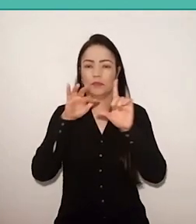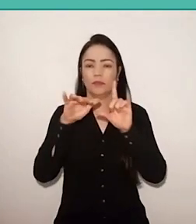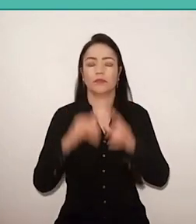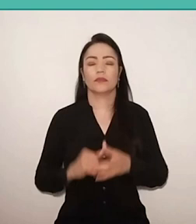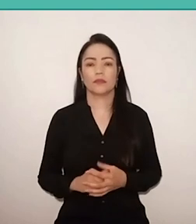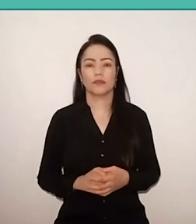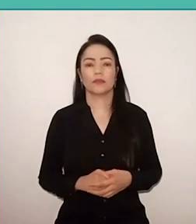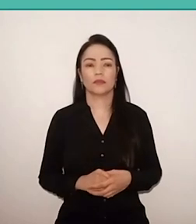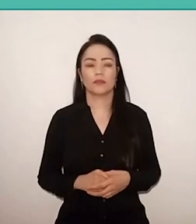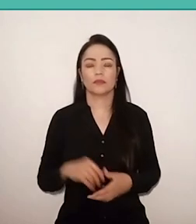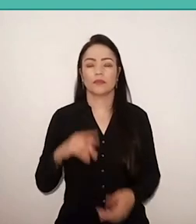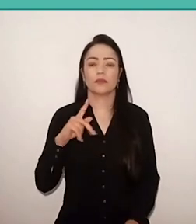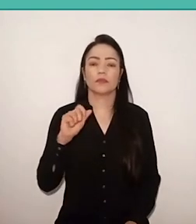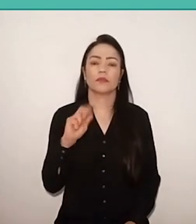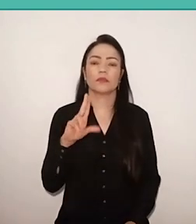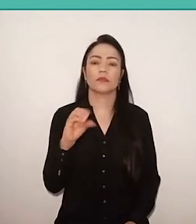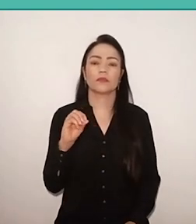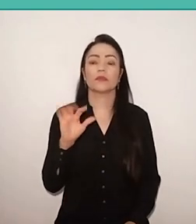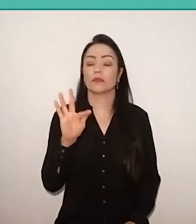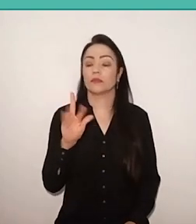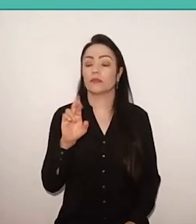Paulo Freire would be 100 years old